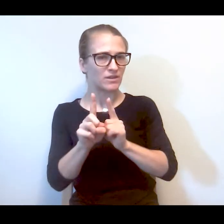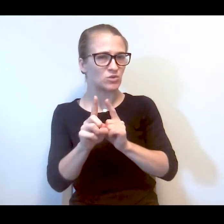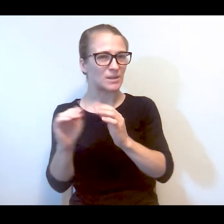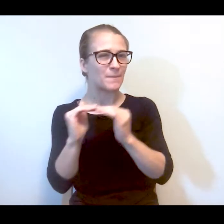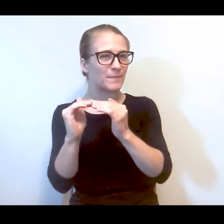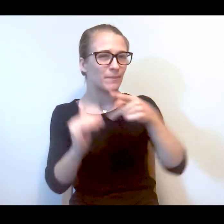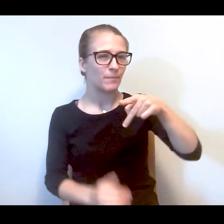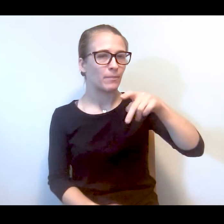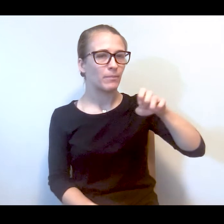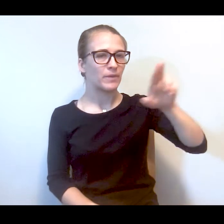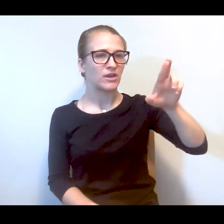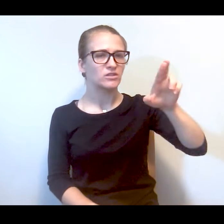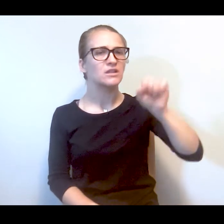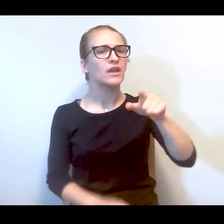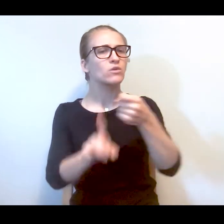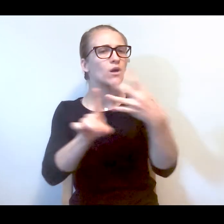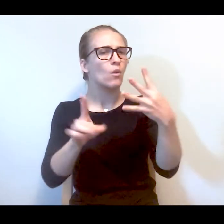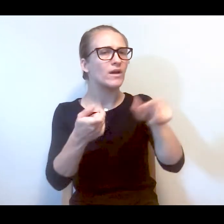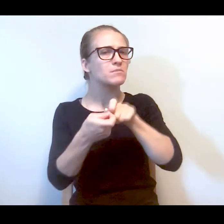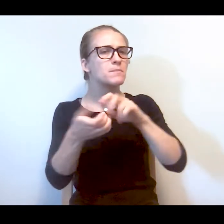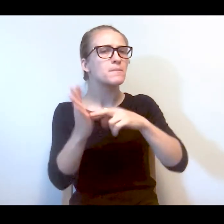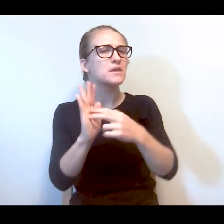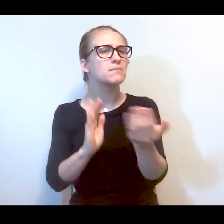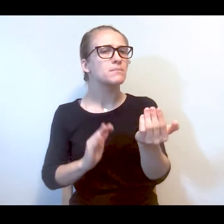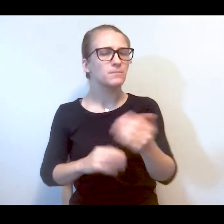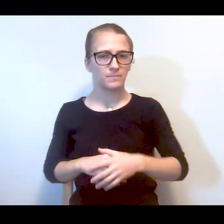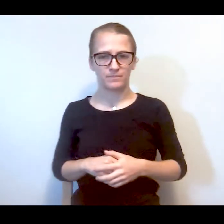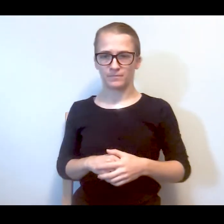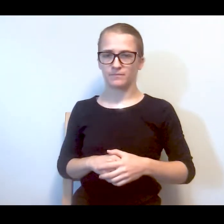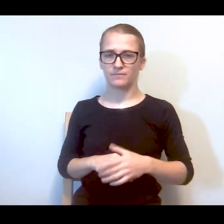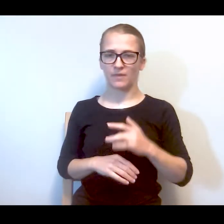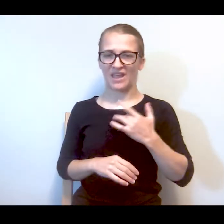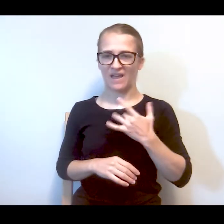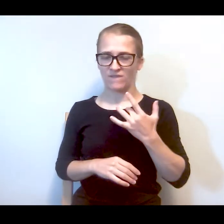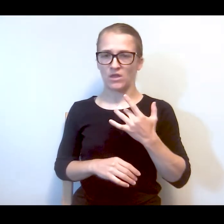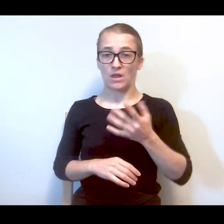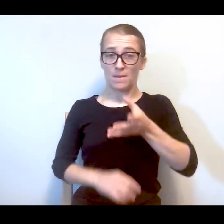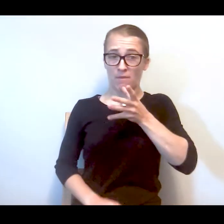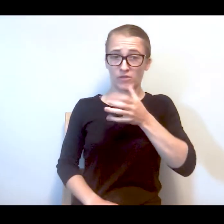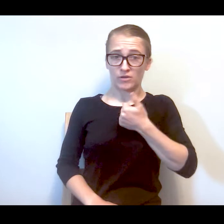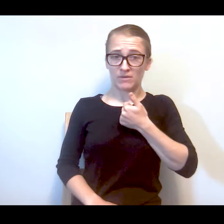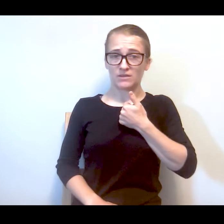to be peers. Can you talk more specifically about what you mean?